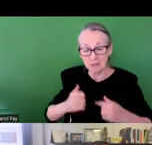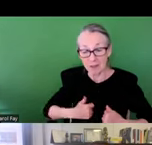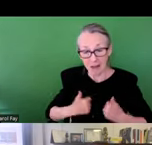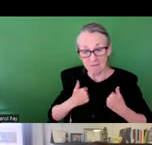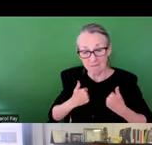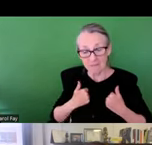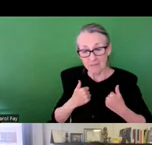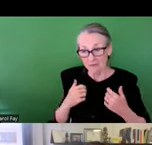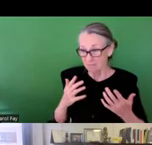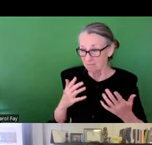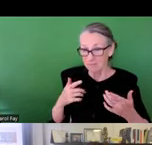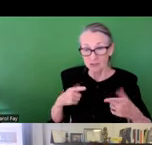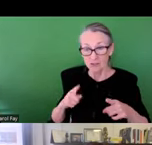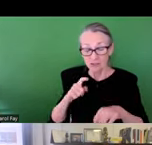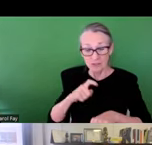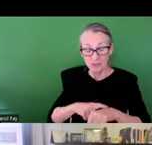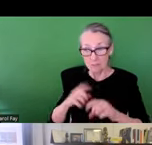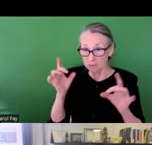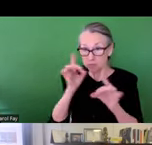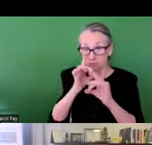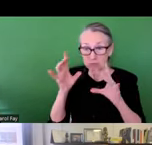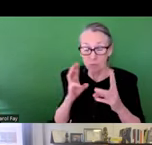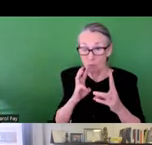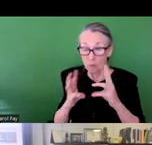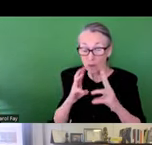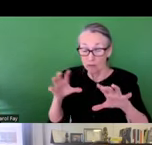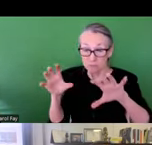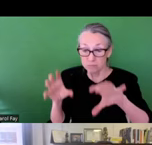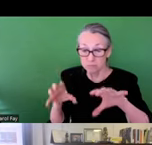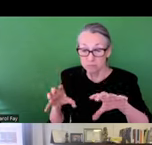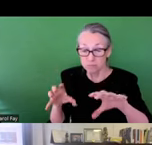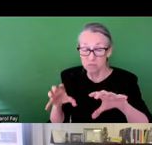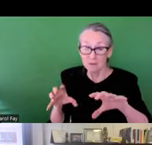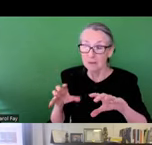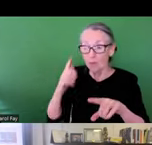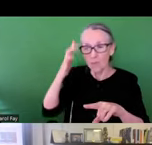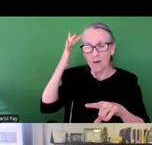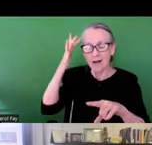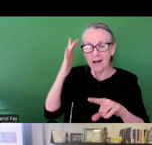forces interact to affect people's lives and their allies during times of extreme events